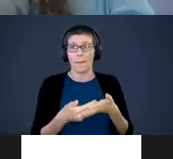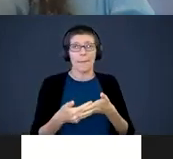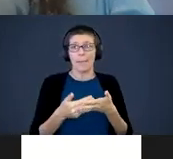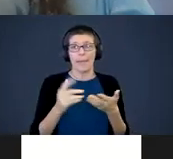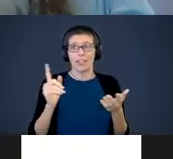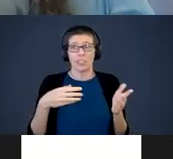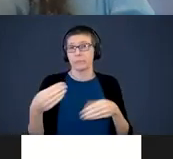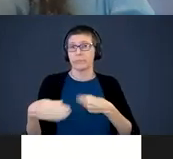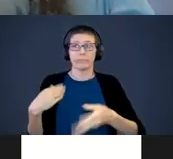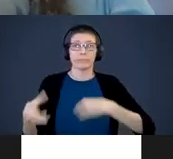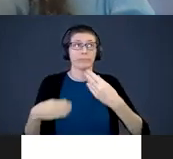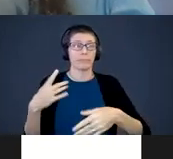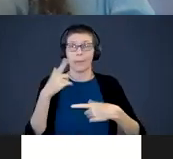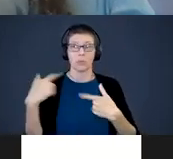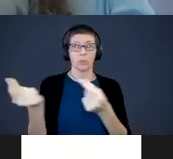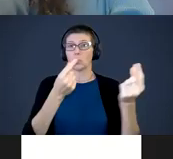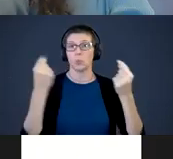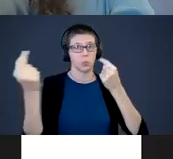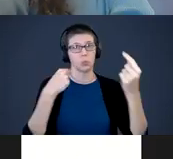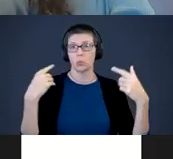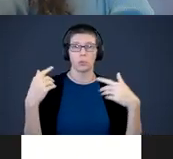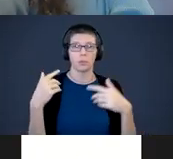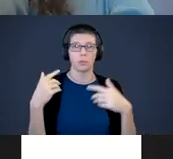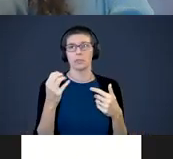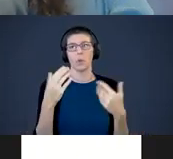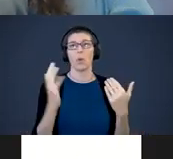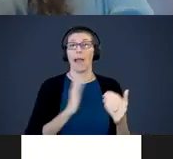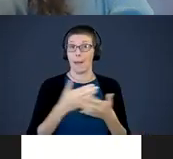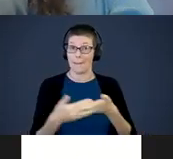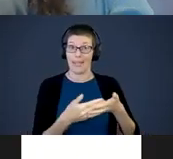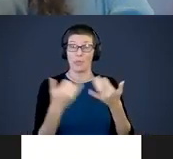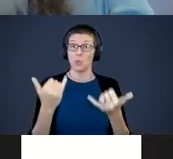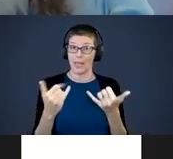because they are always on the go. Our babies today need more experiences.